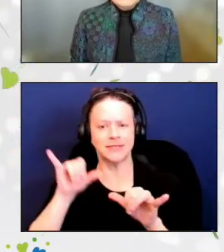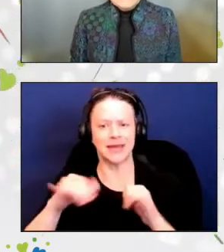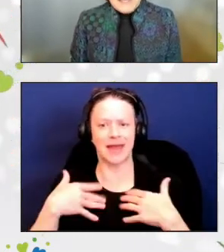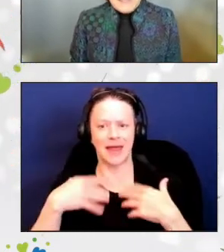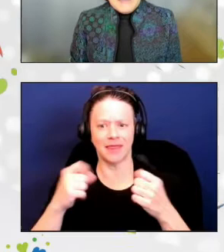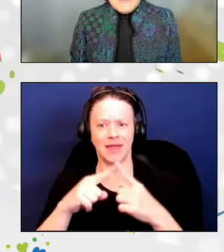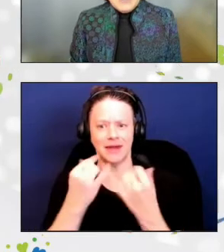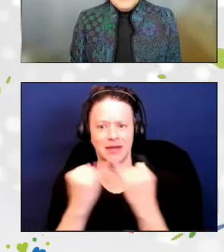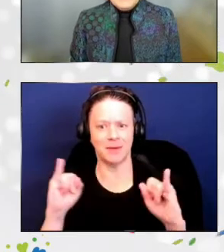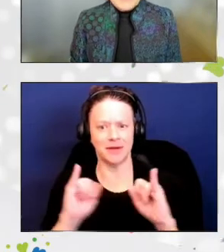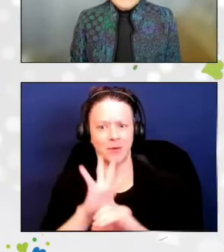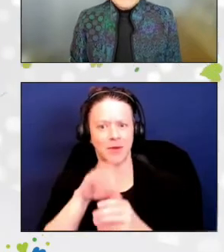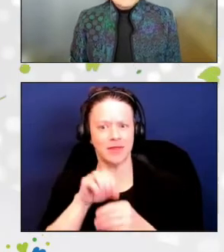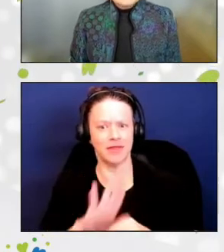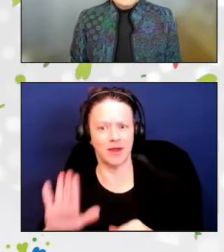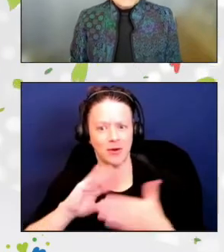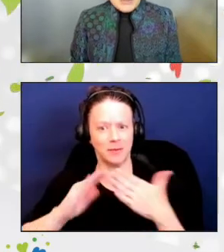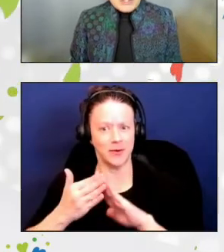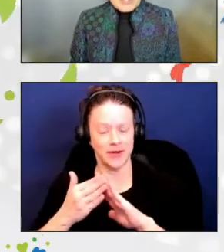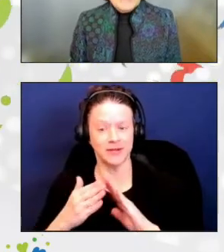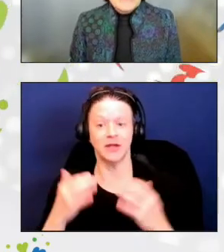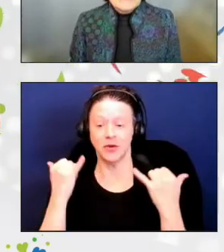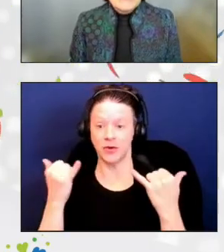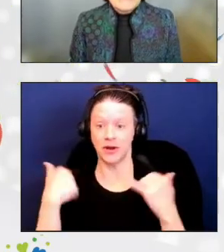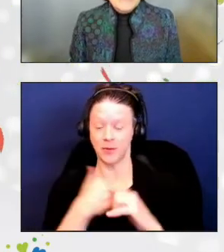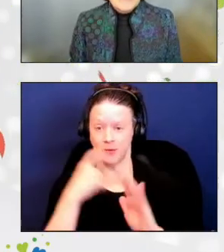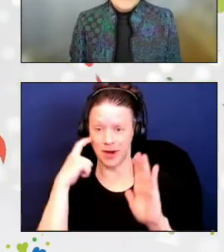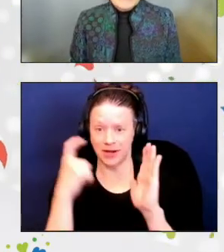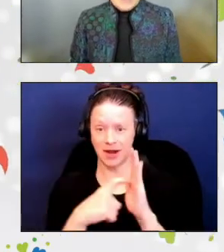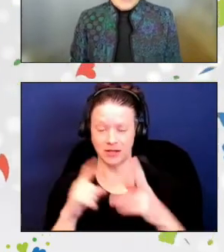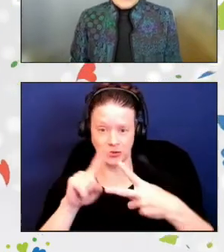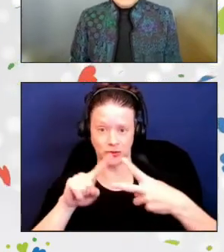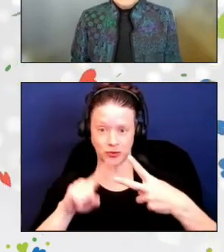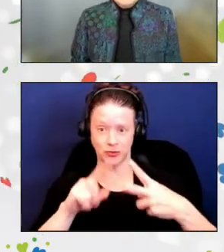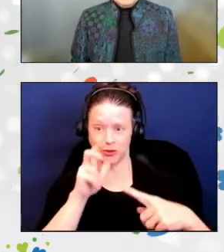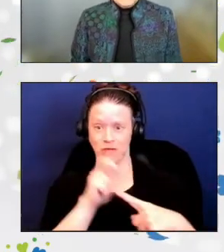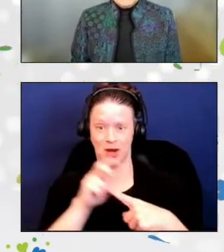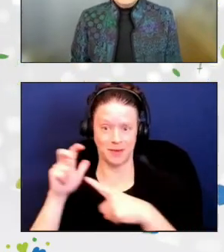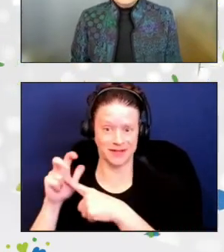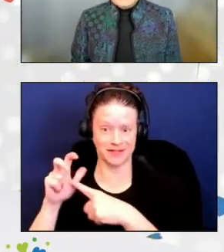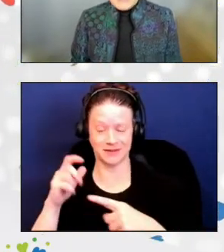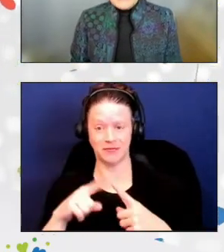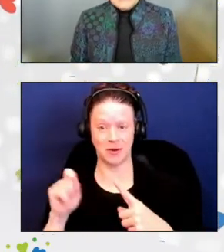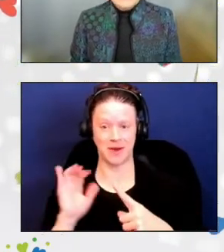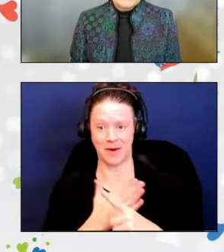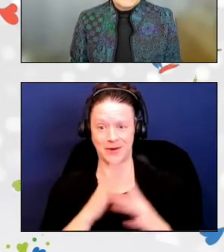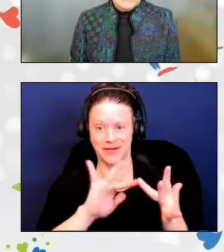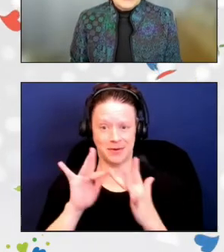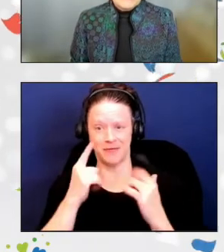Today, we recognize two champions from our network for their outstanding contributions